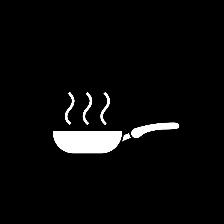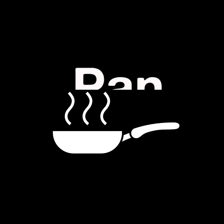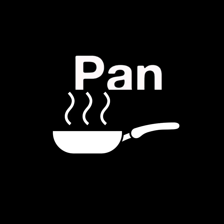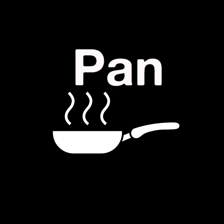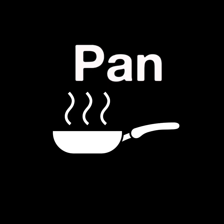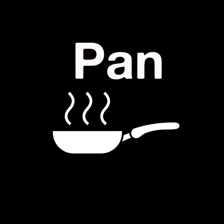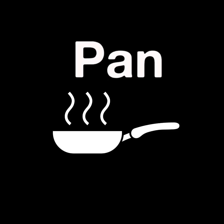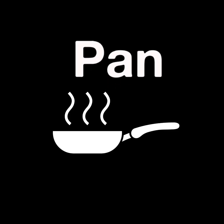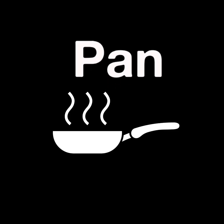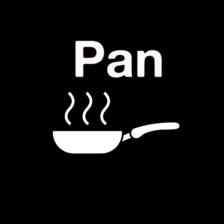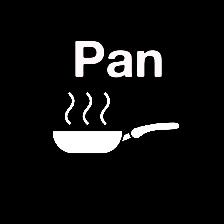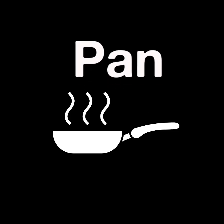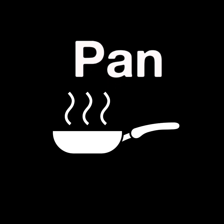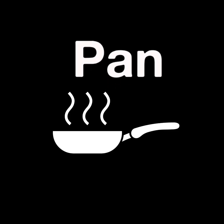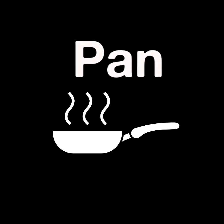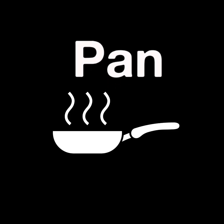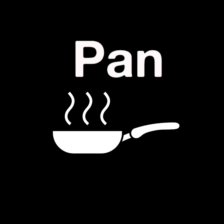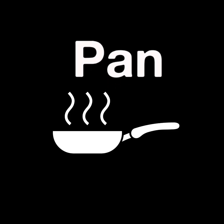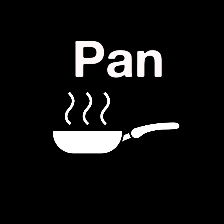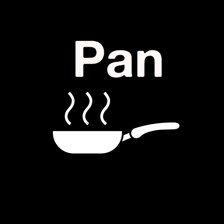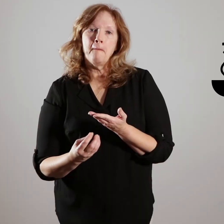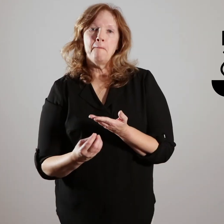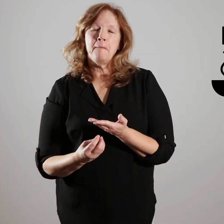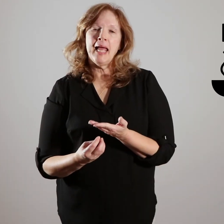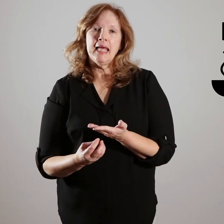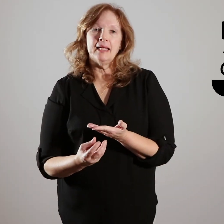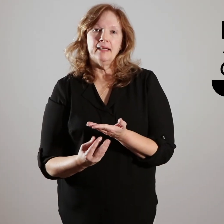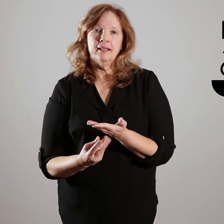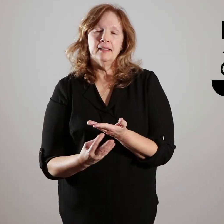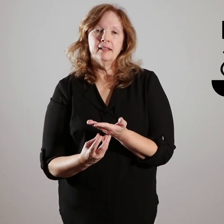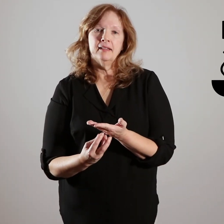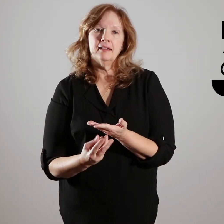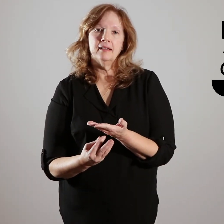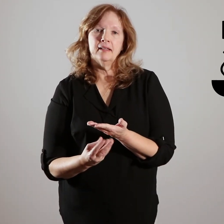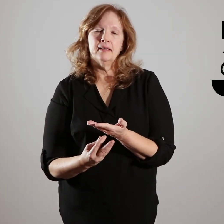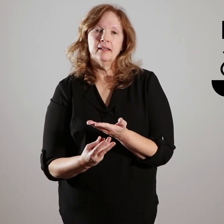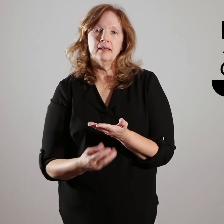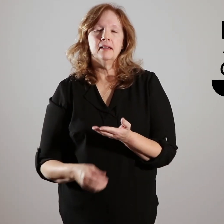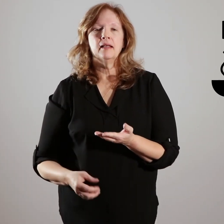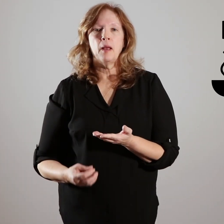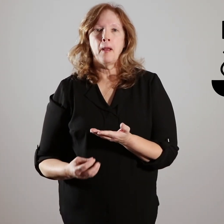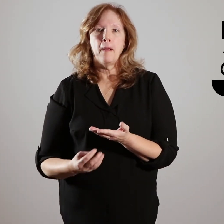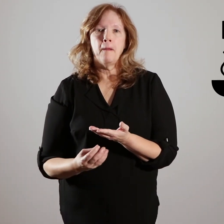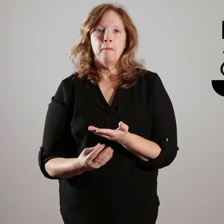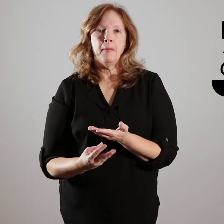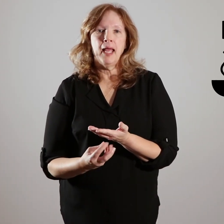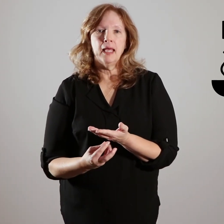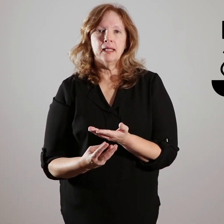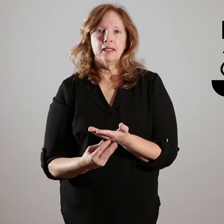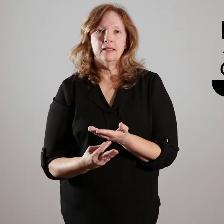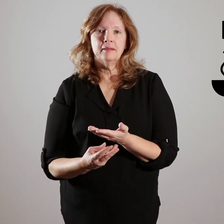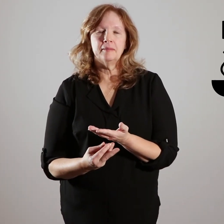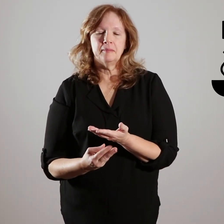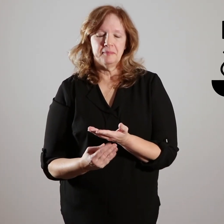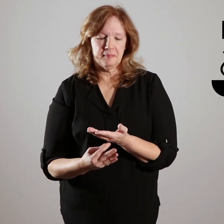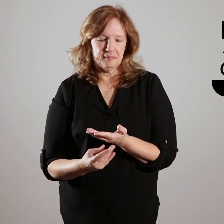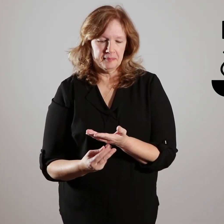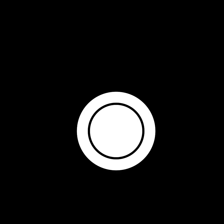[image] pan [person signing pan] pan